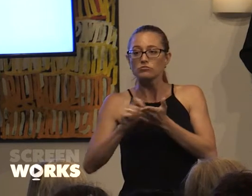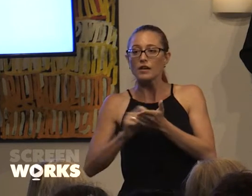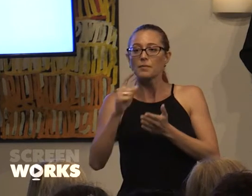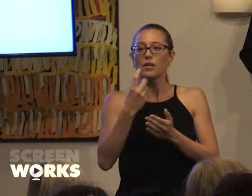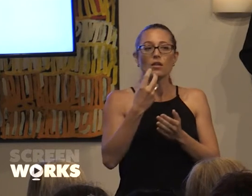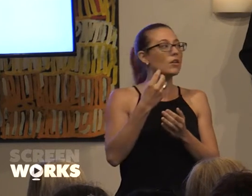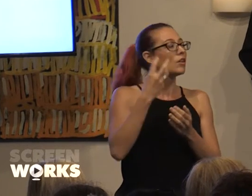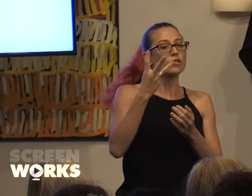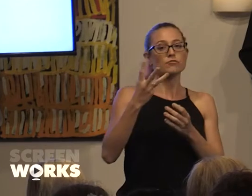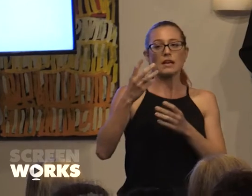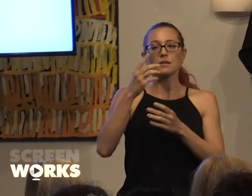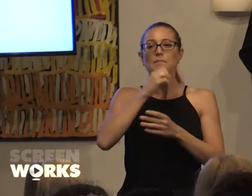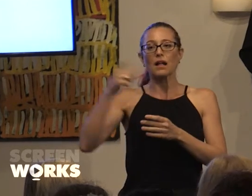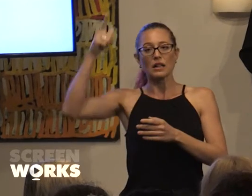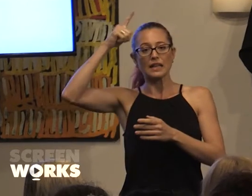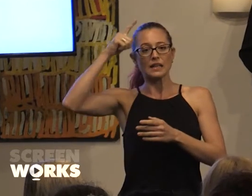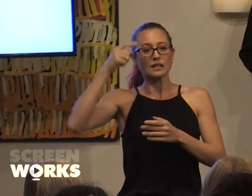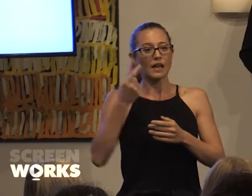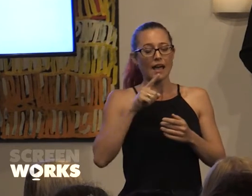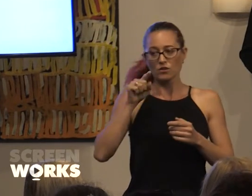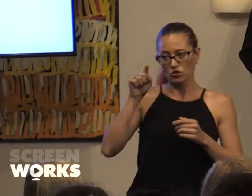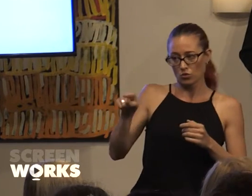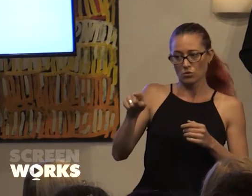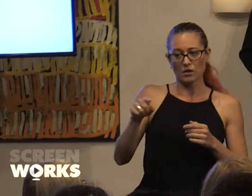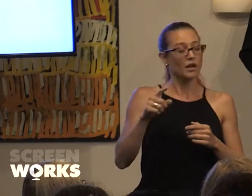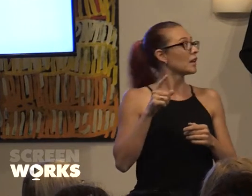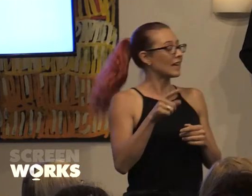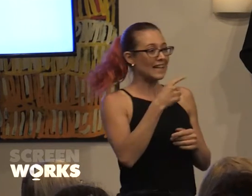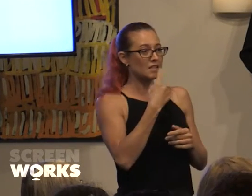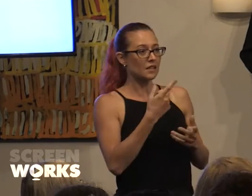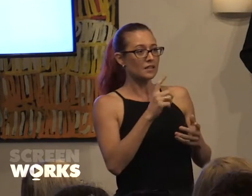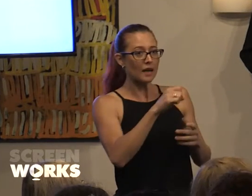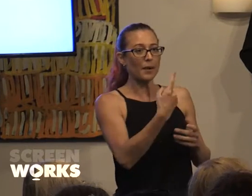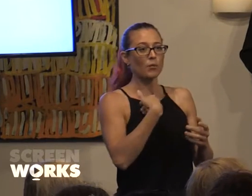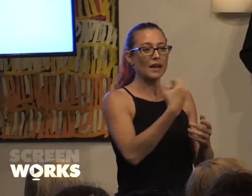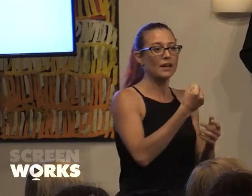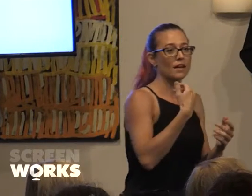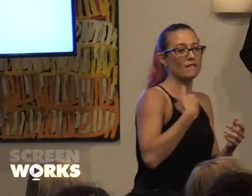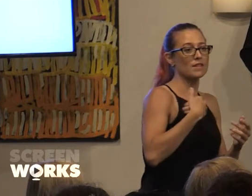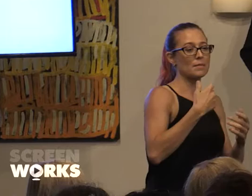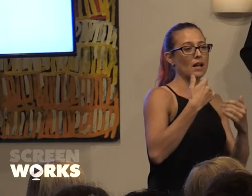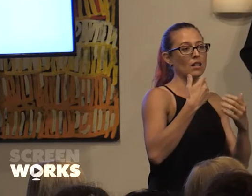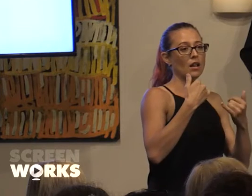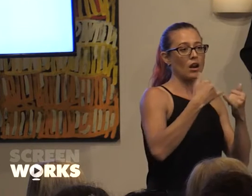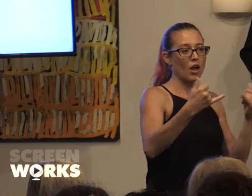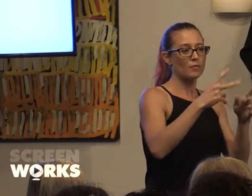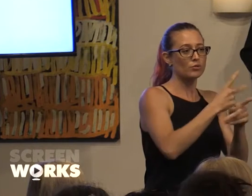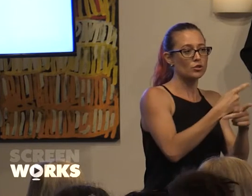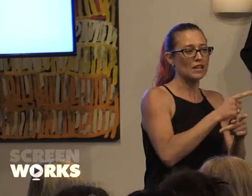protagonist and you!" and he was like "yeah but we had a female line producer and she was really good" and that's